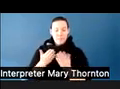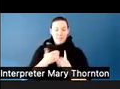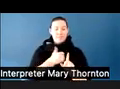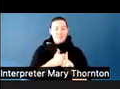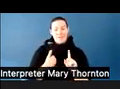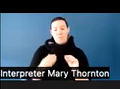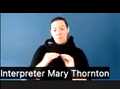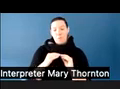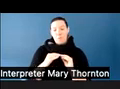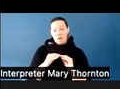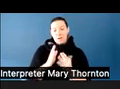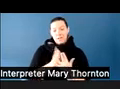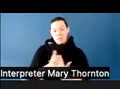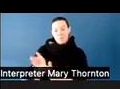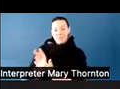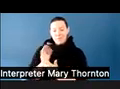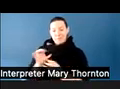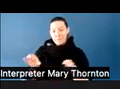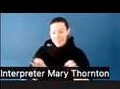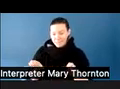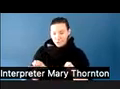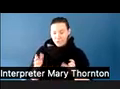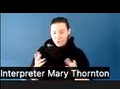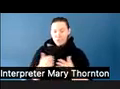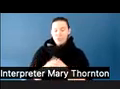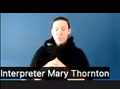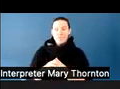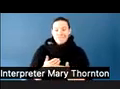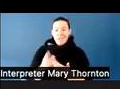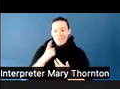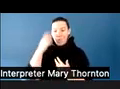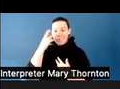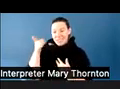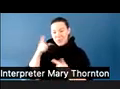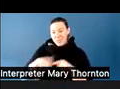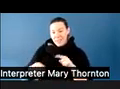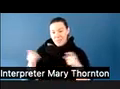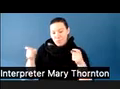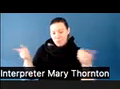for reasons that there's really not much you can do about. But when we know that, it gives us